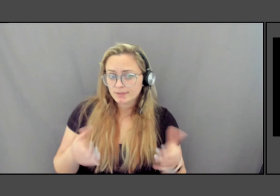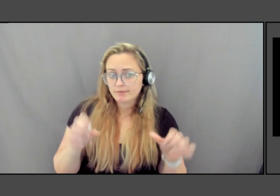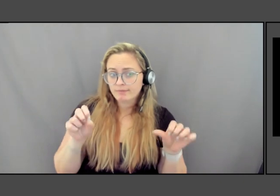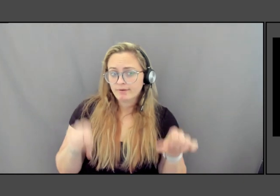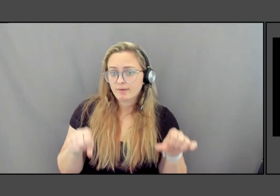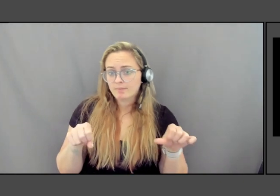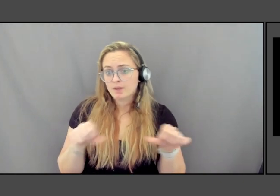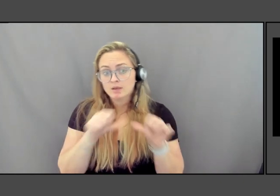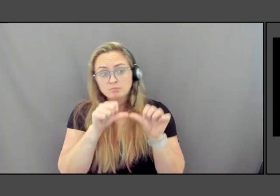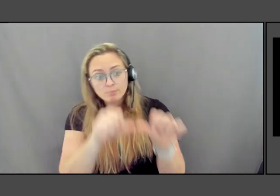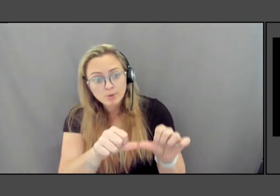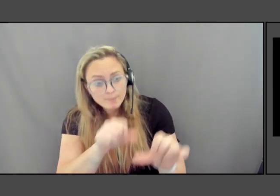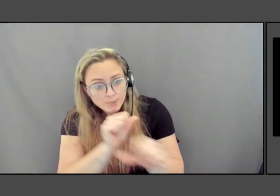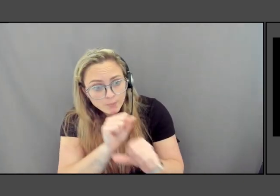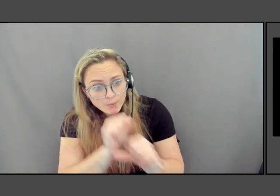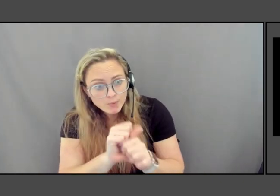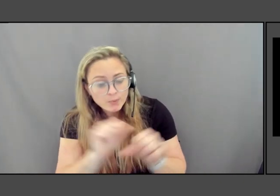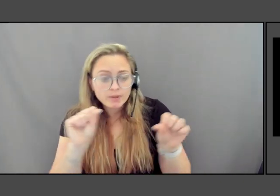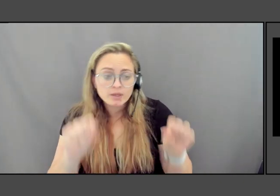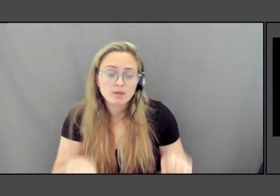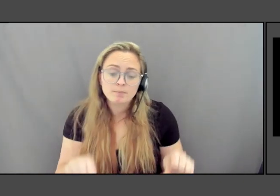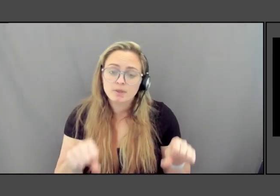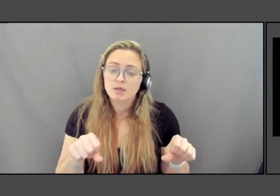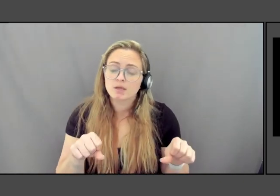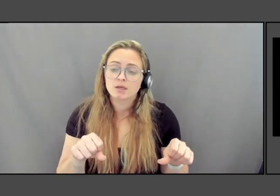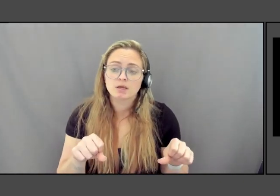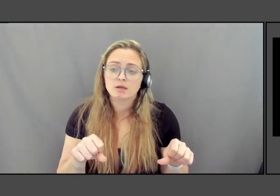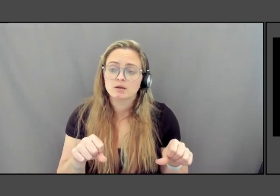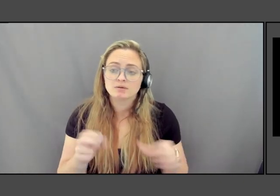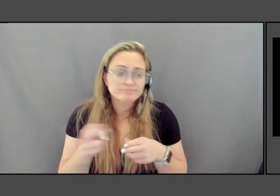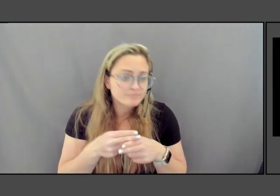It can be a temporary artwork installation.